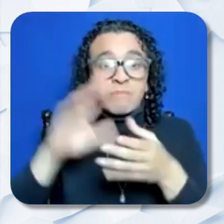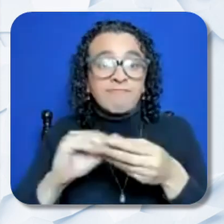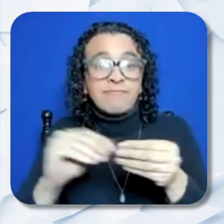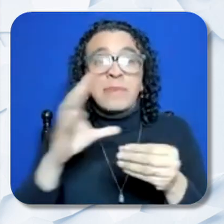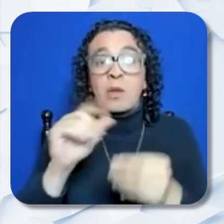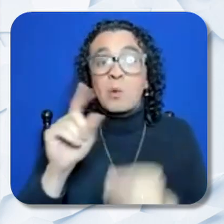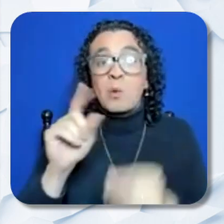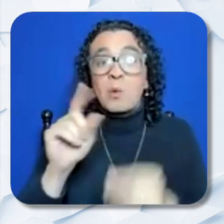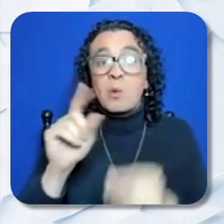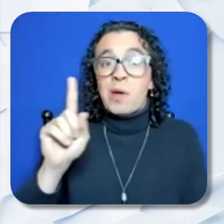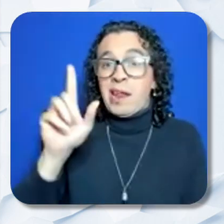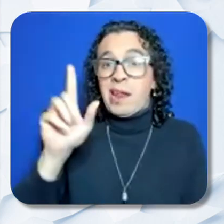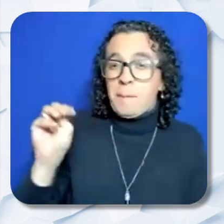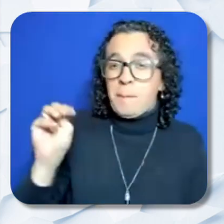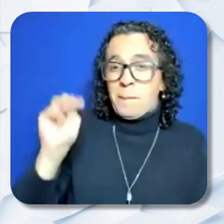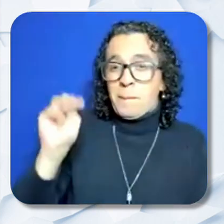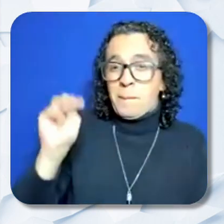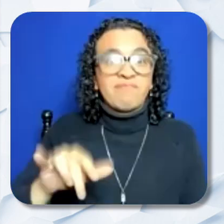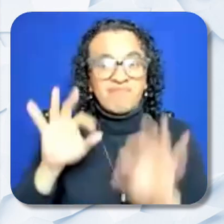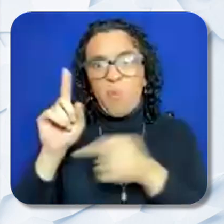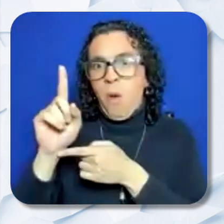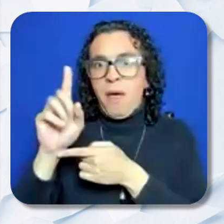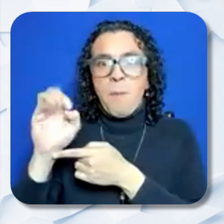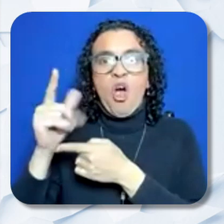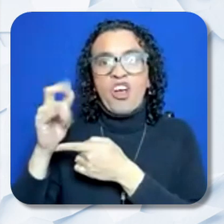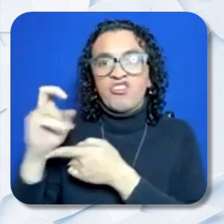All pages, including budget documents, must be numbered sequentially.